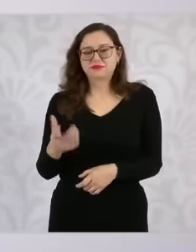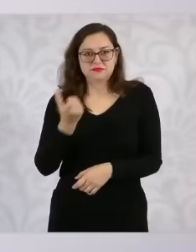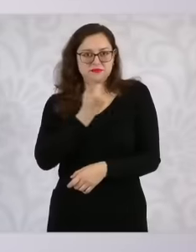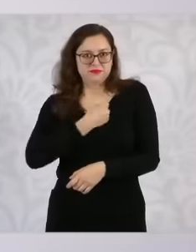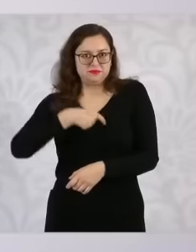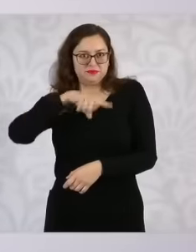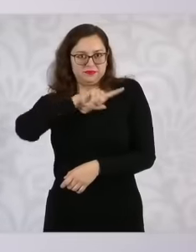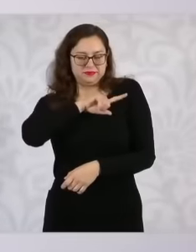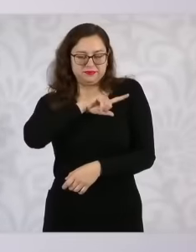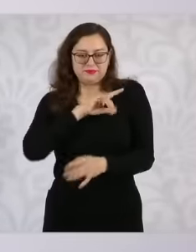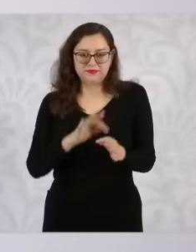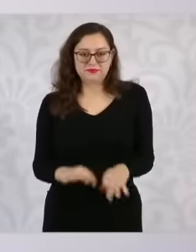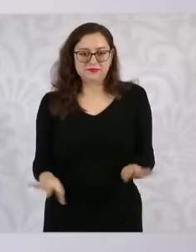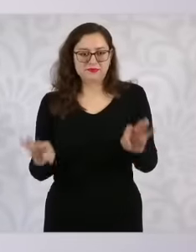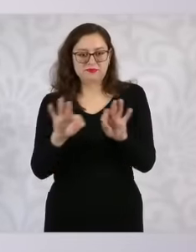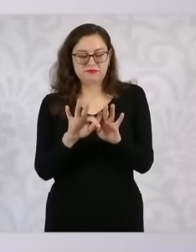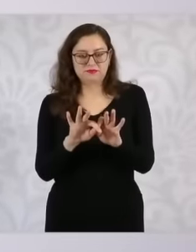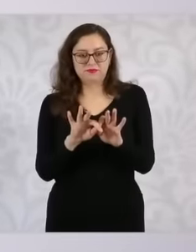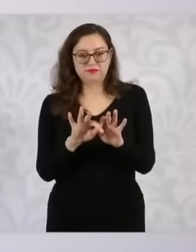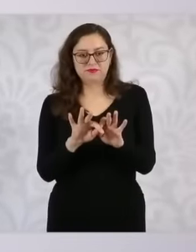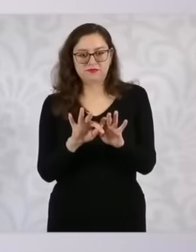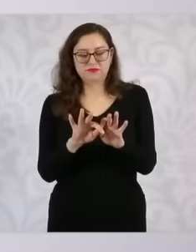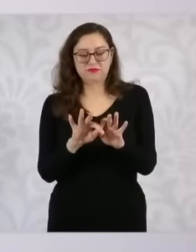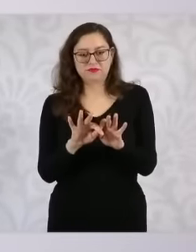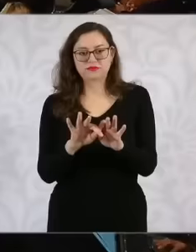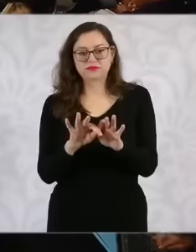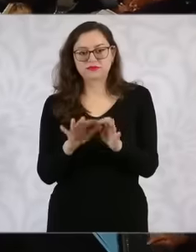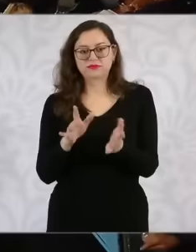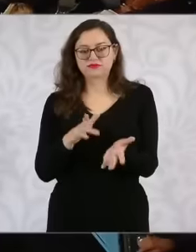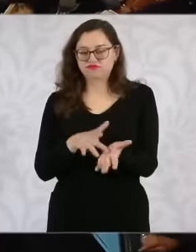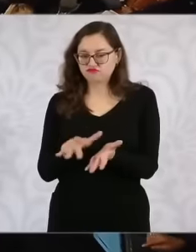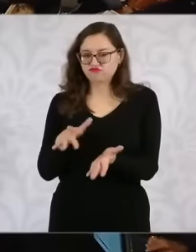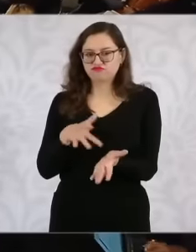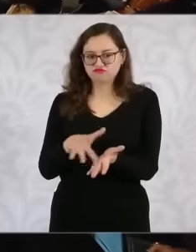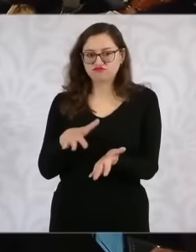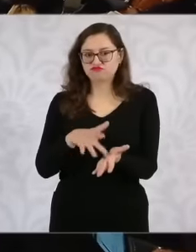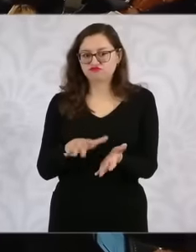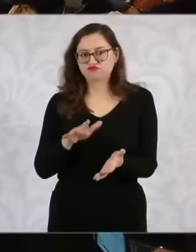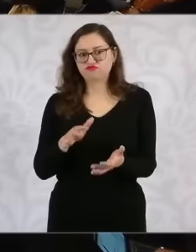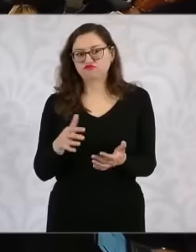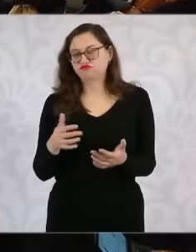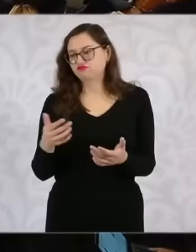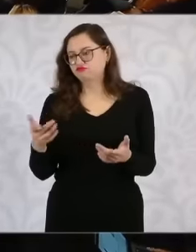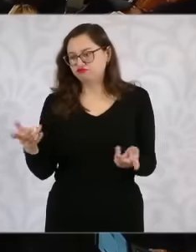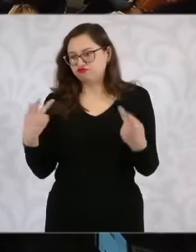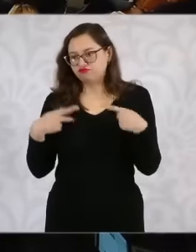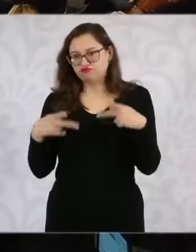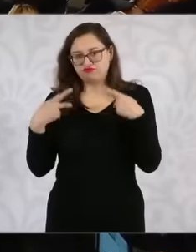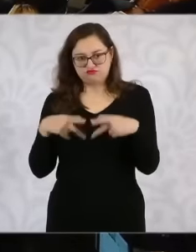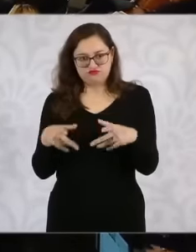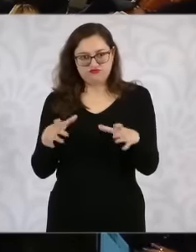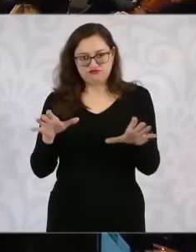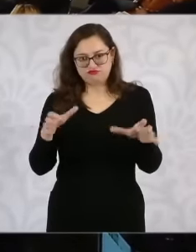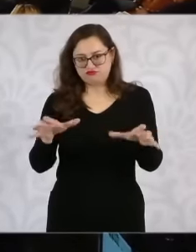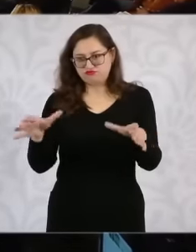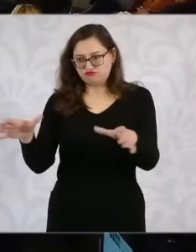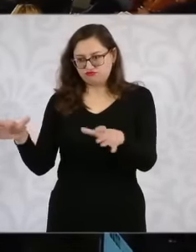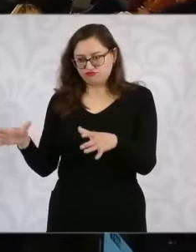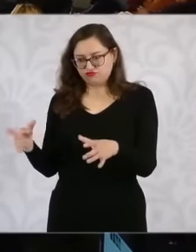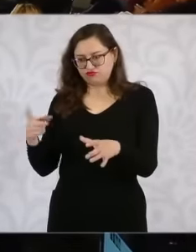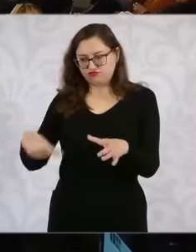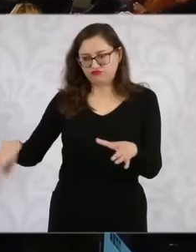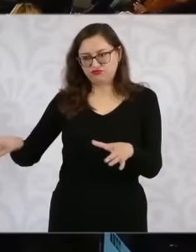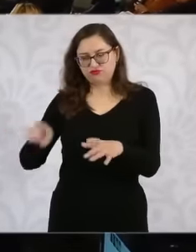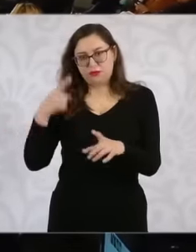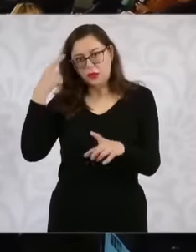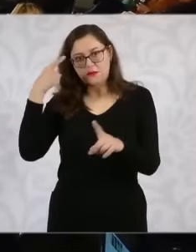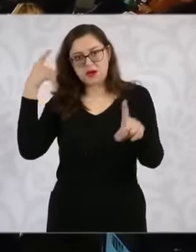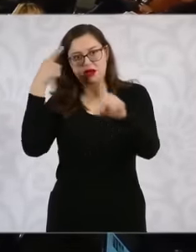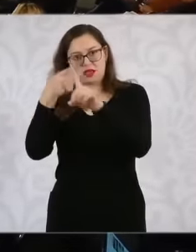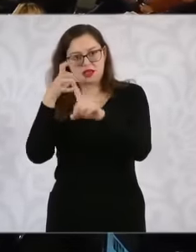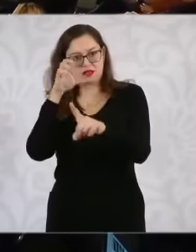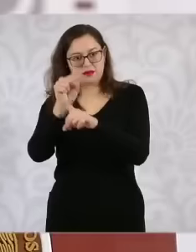time eh of support to the populations Also In this strategy of building Peace